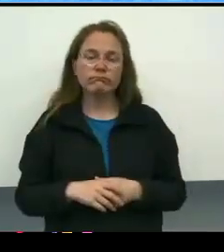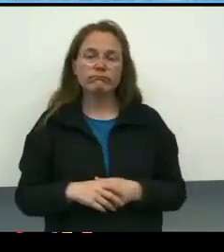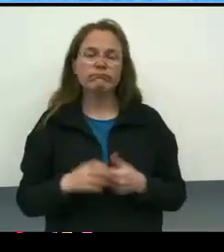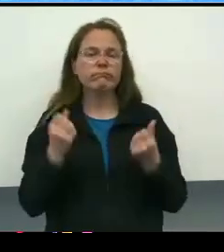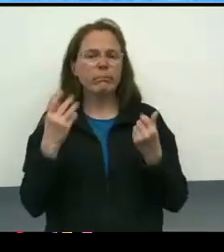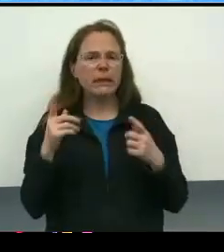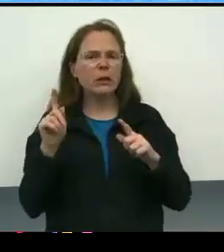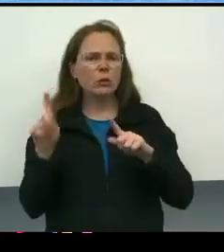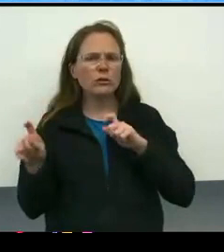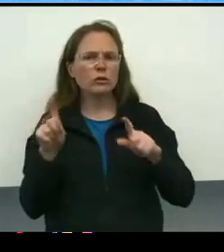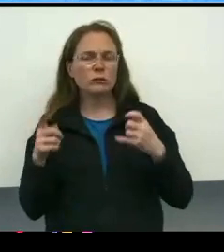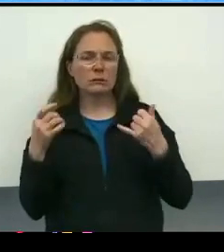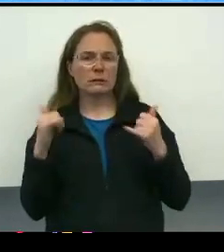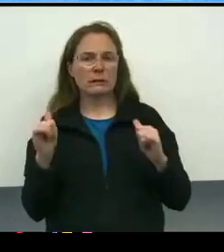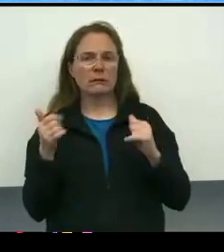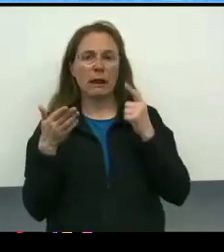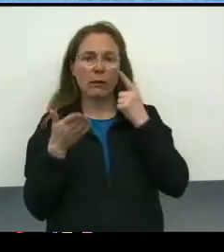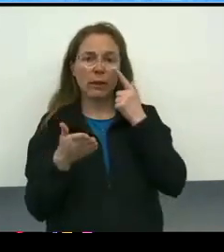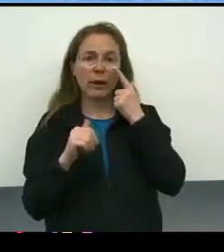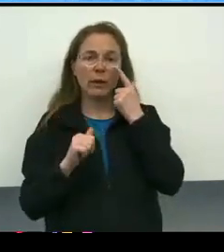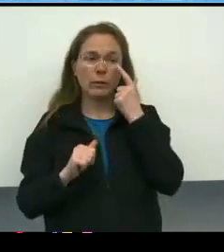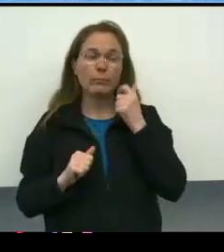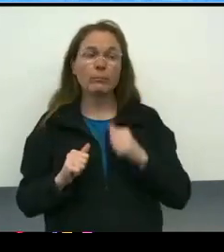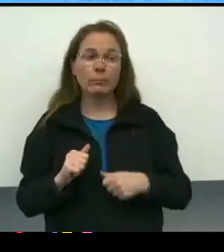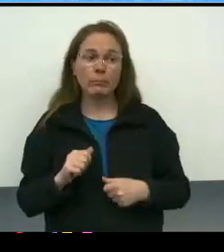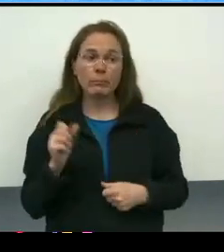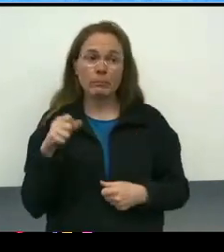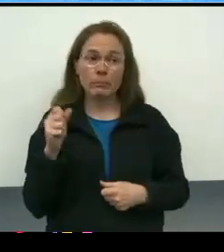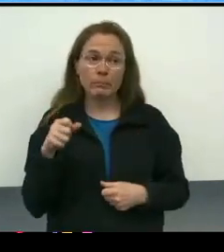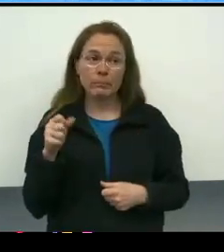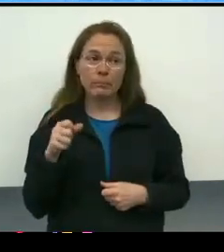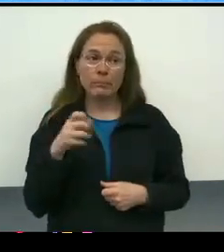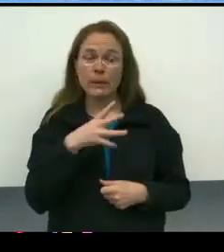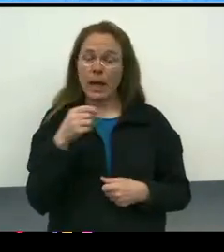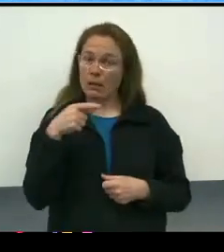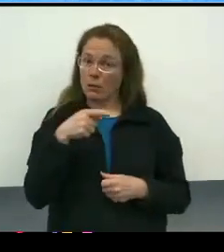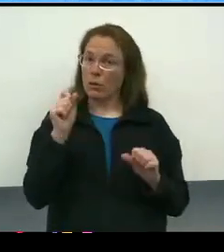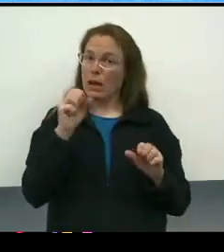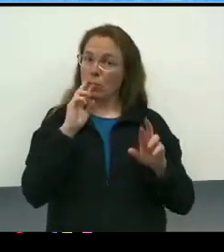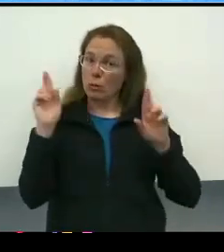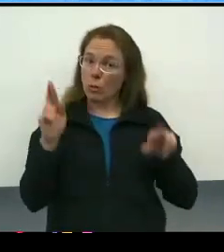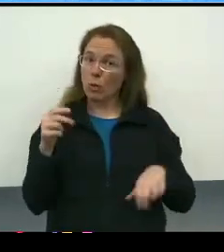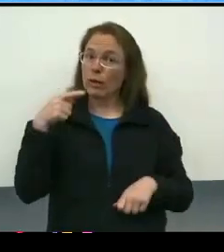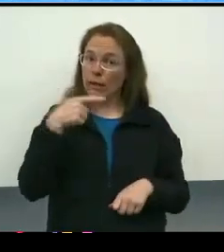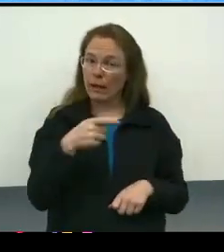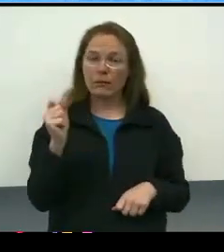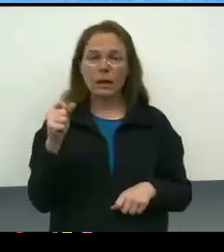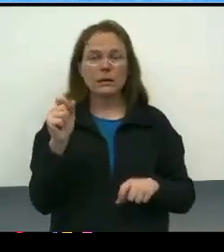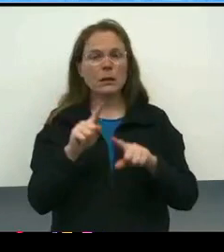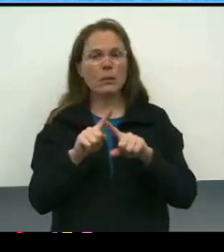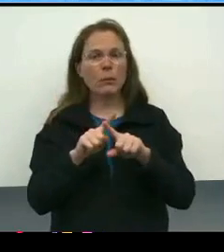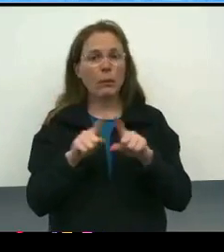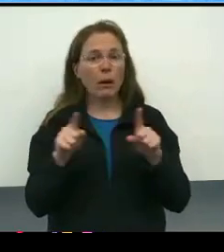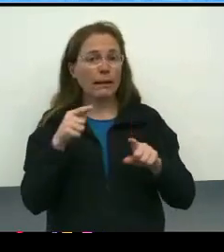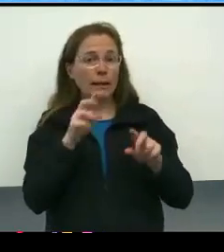And to the extent that it is a mechanism for reporting, is it a reporting mechanism